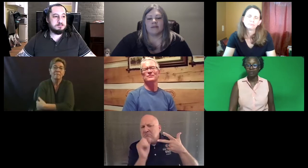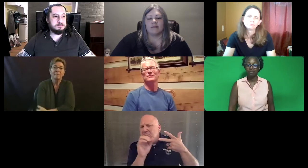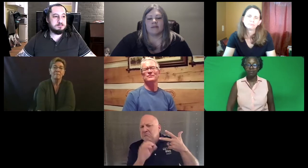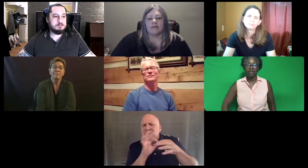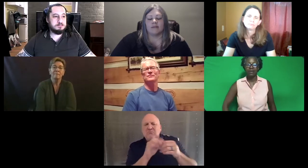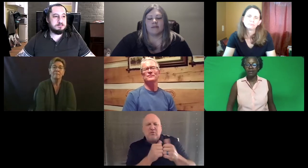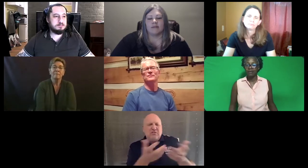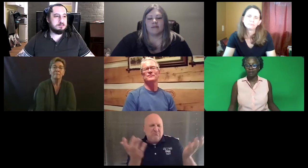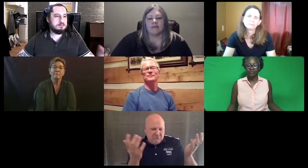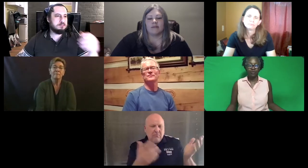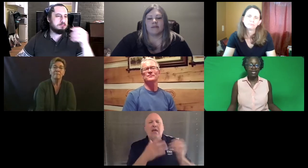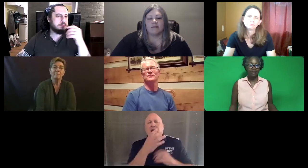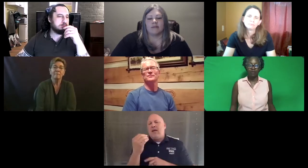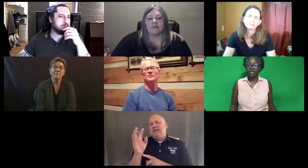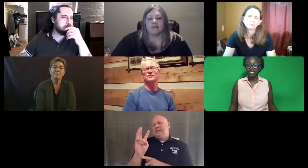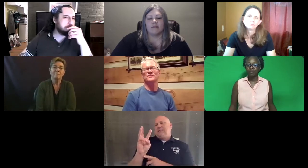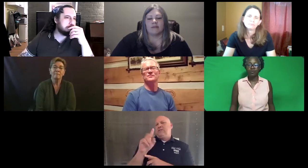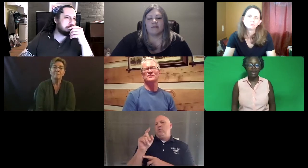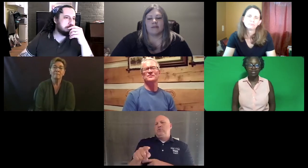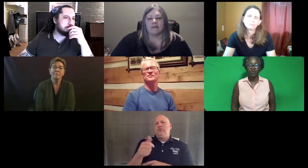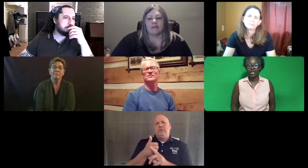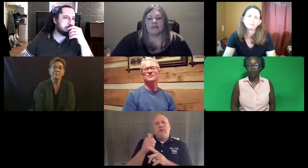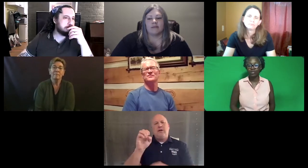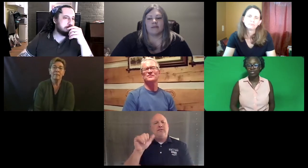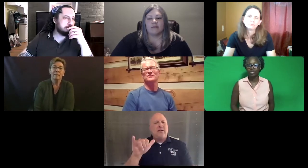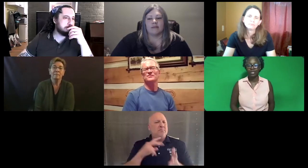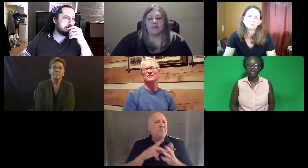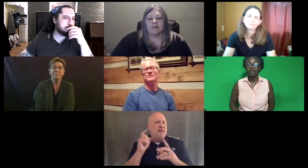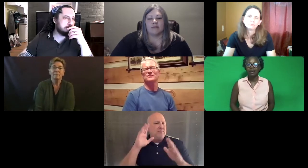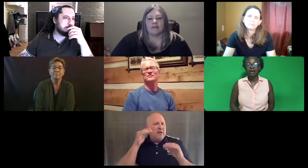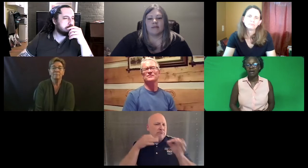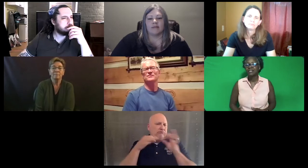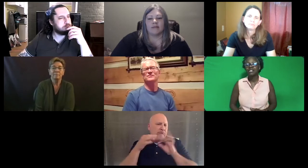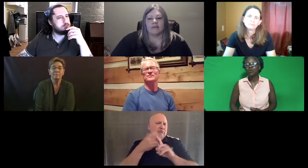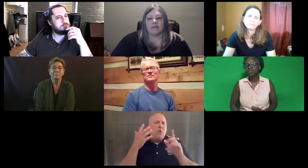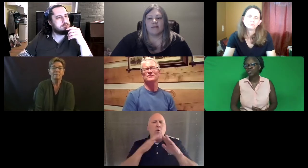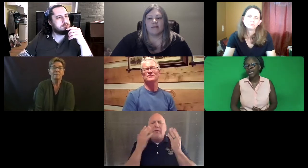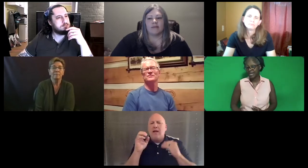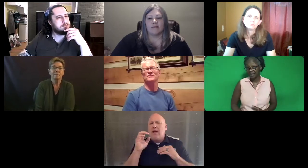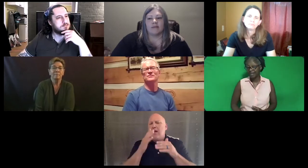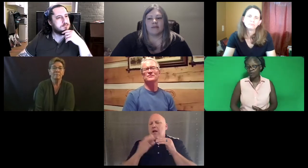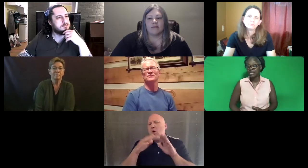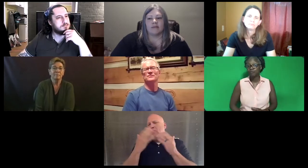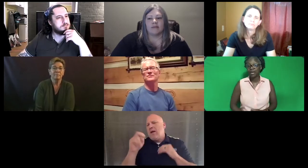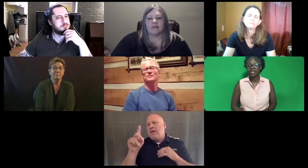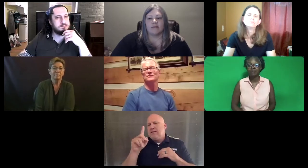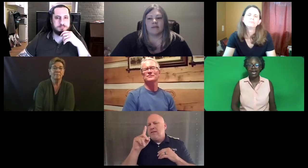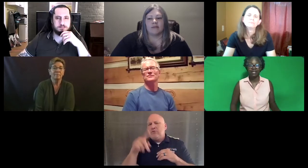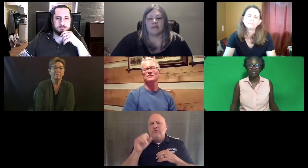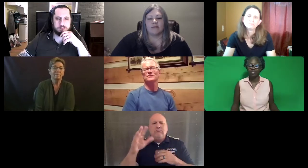Maybe three or four examples we ask for in that question, and then six question essay that we expect them to answer.